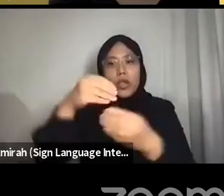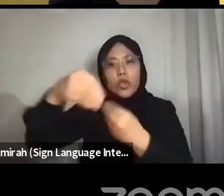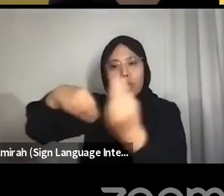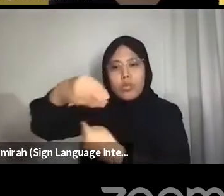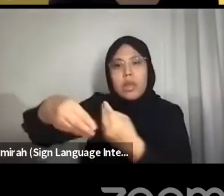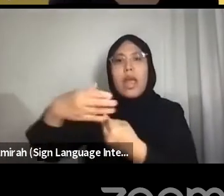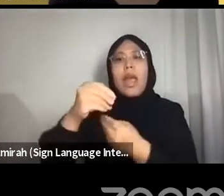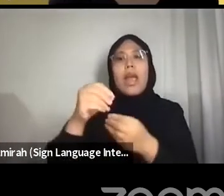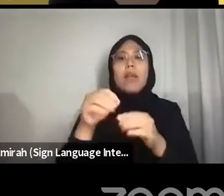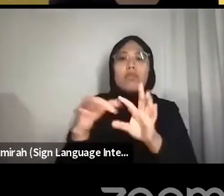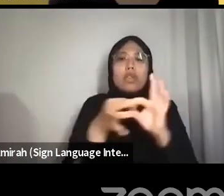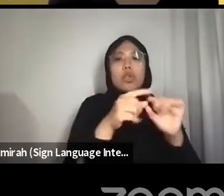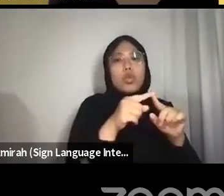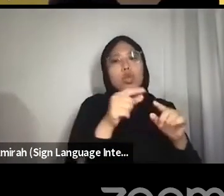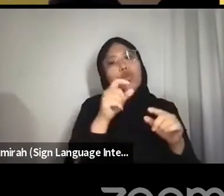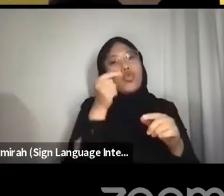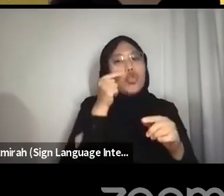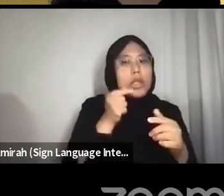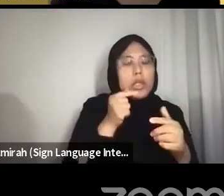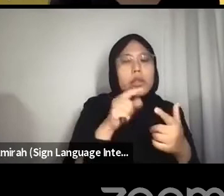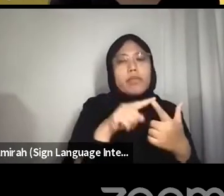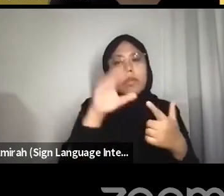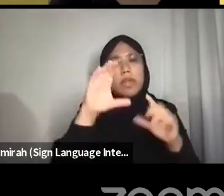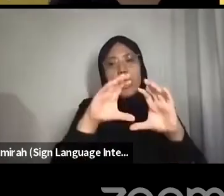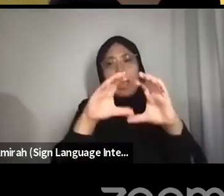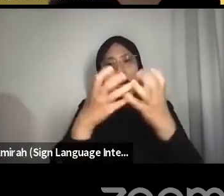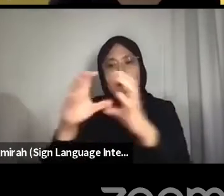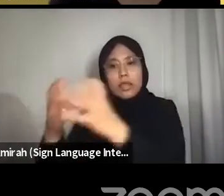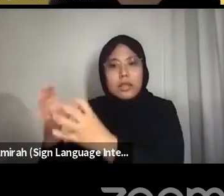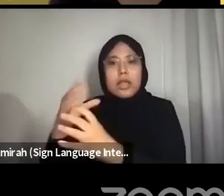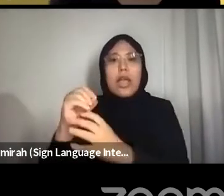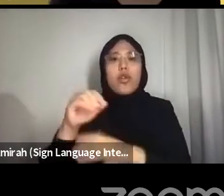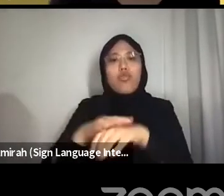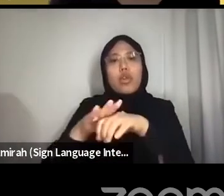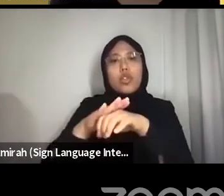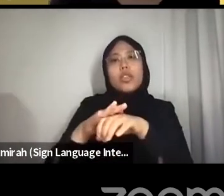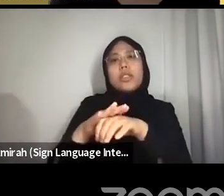Now I'll pass the time over to Angelia to start the session for us.